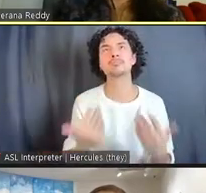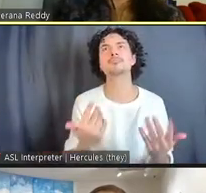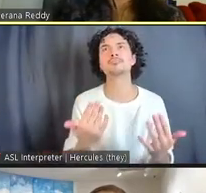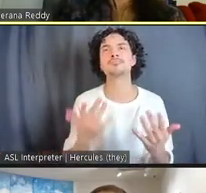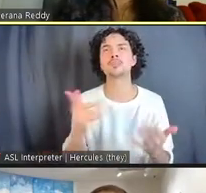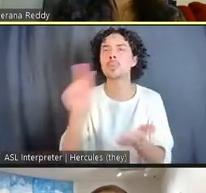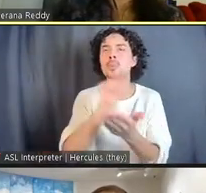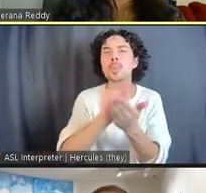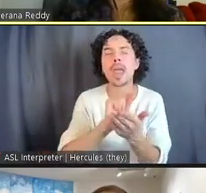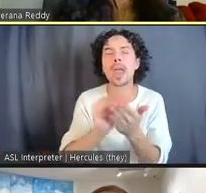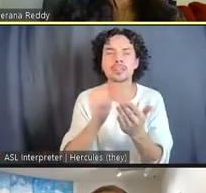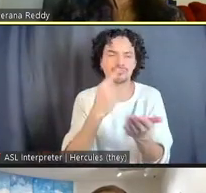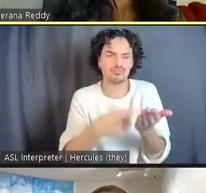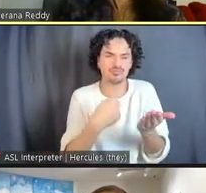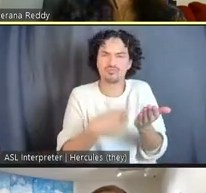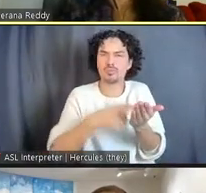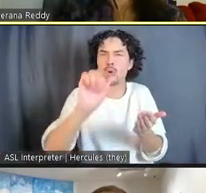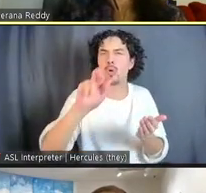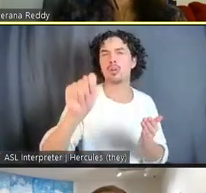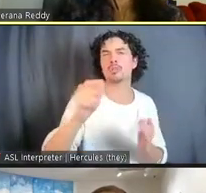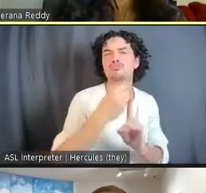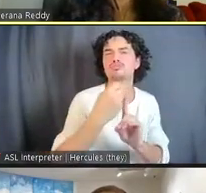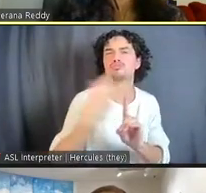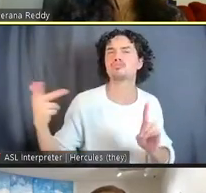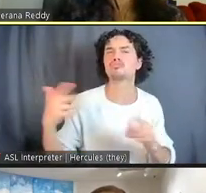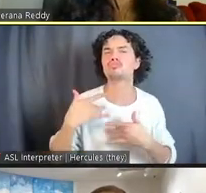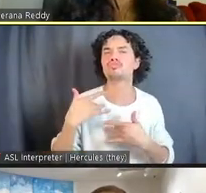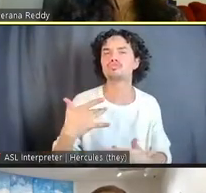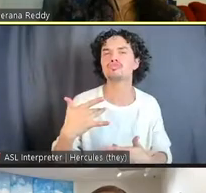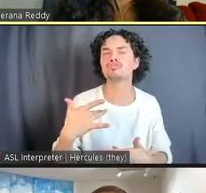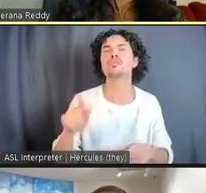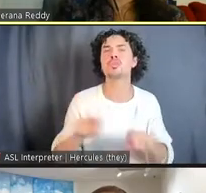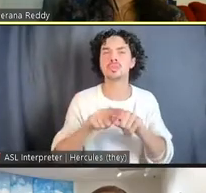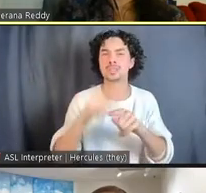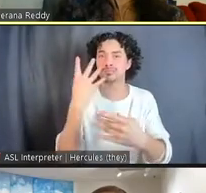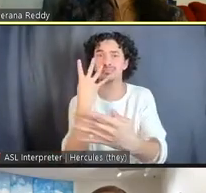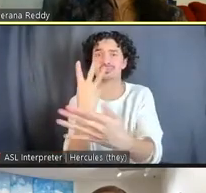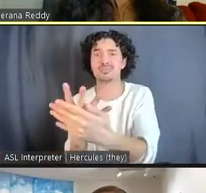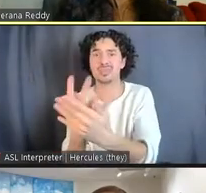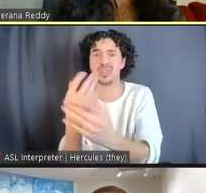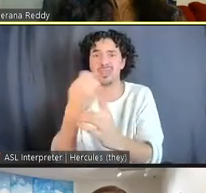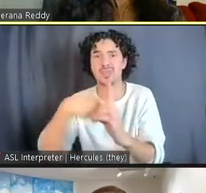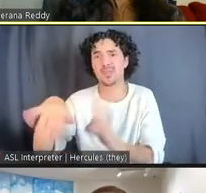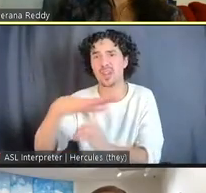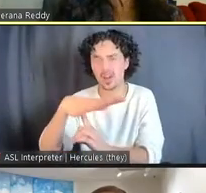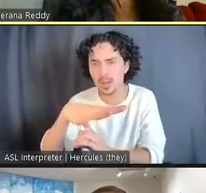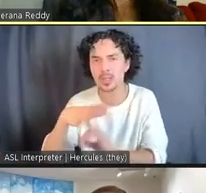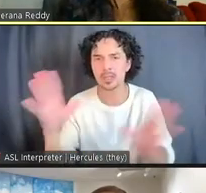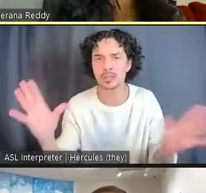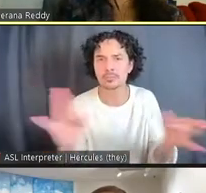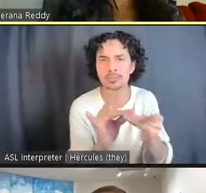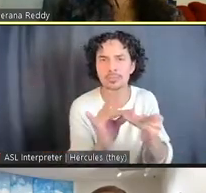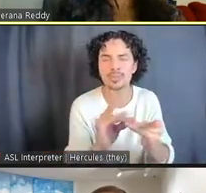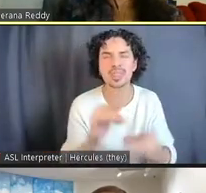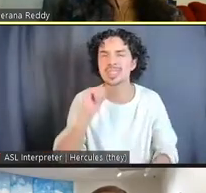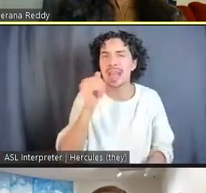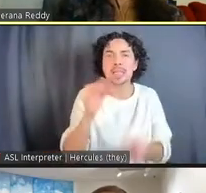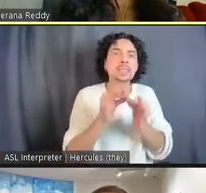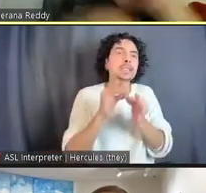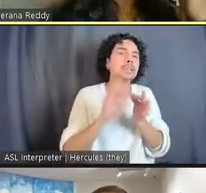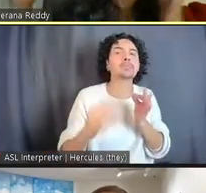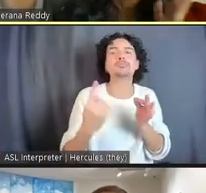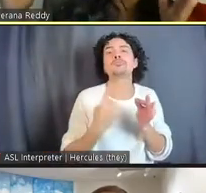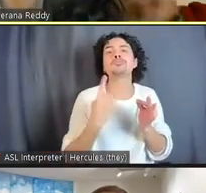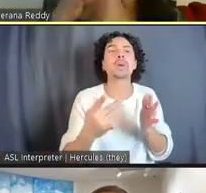about art made in incarcerated environments is not just a compendium or